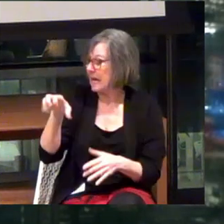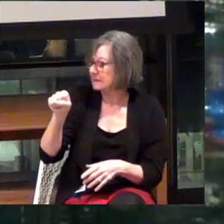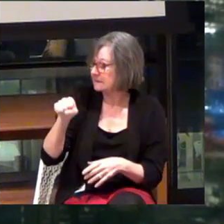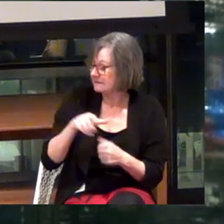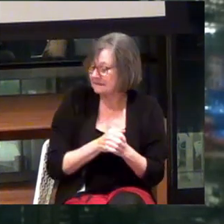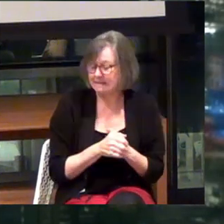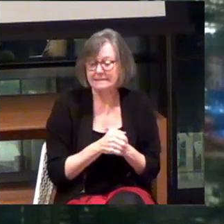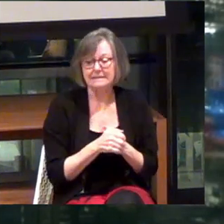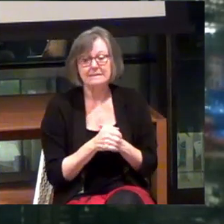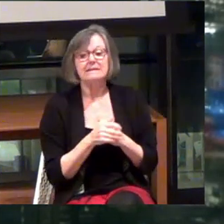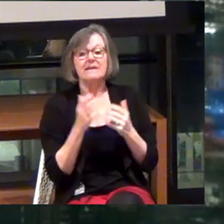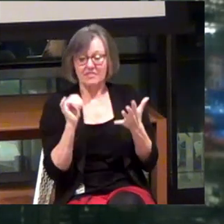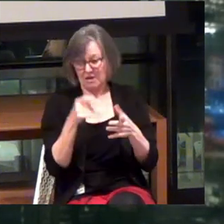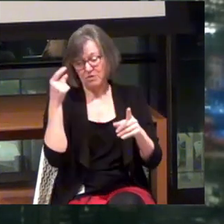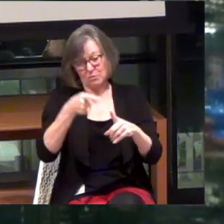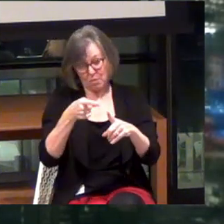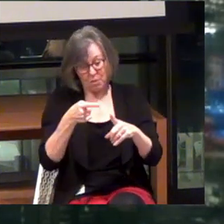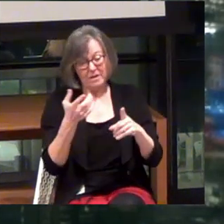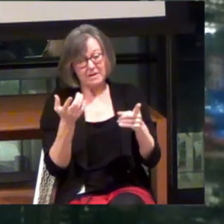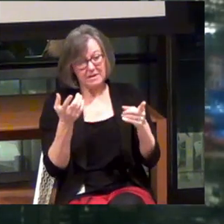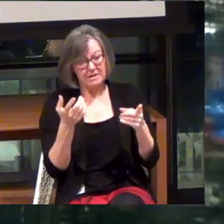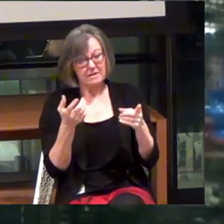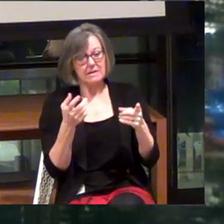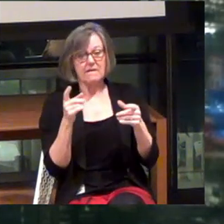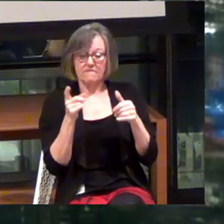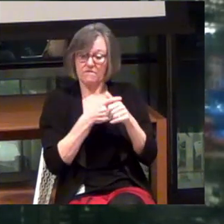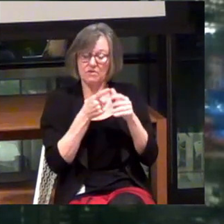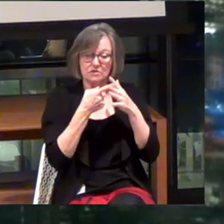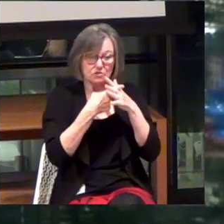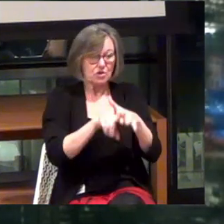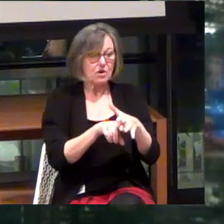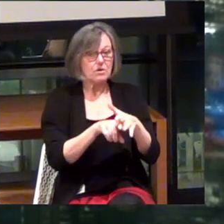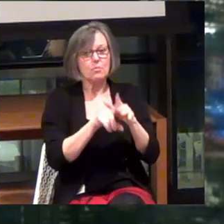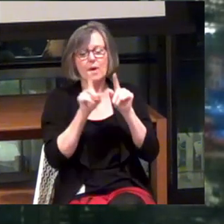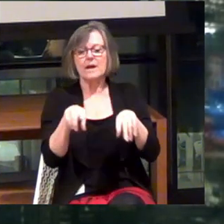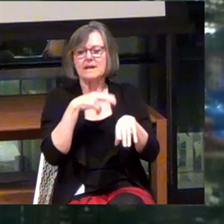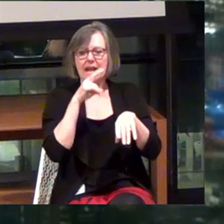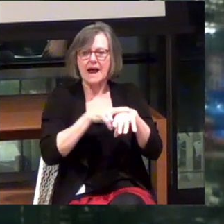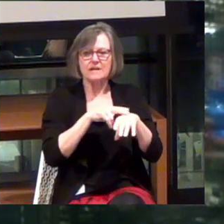Yes! And that was the point. You know? When we initially started, we went to the National Federation of the Blind and they